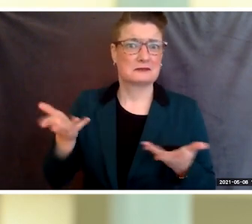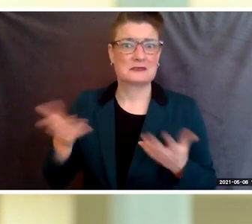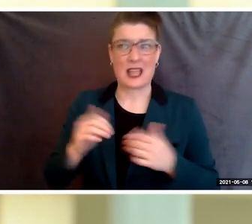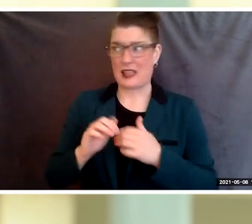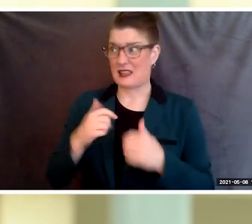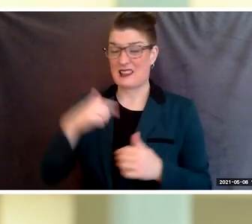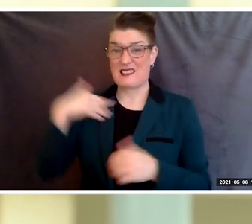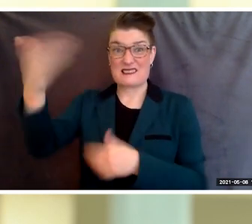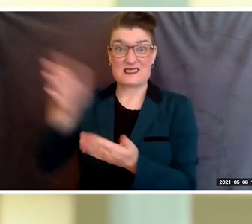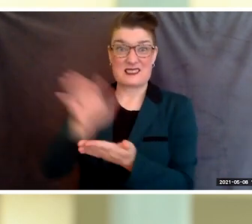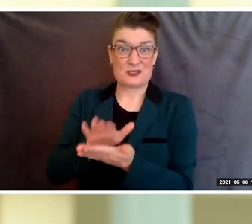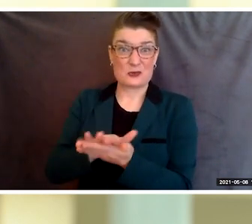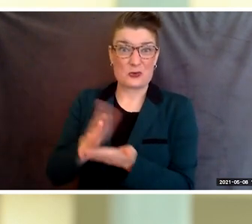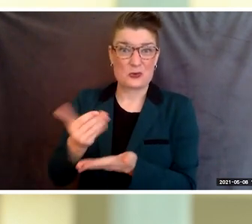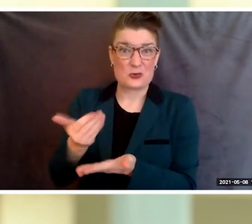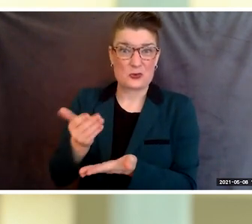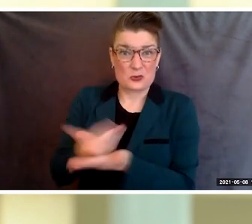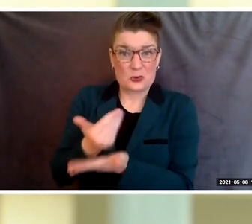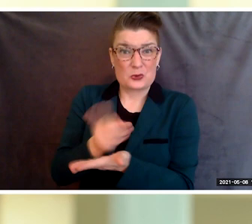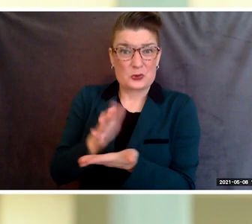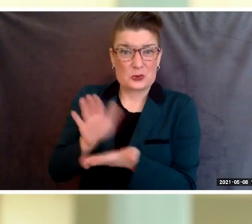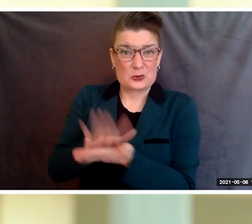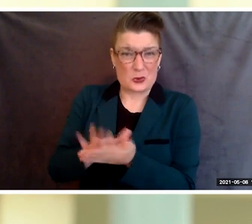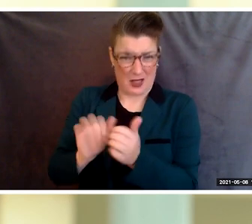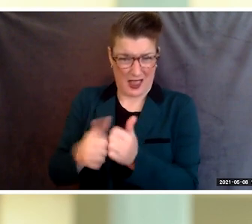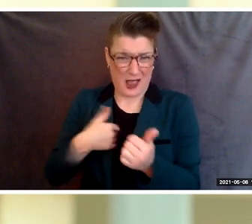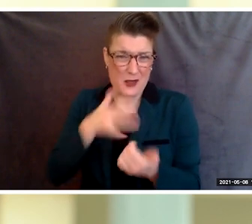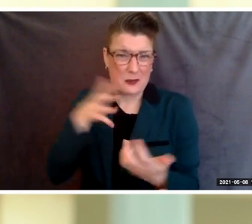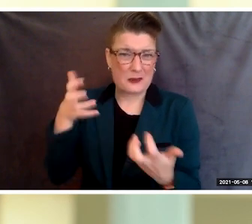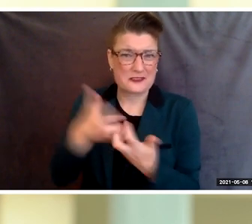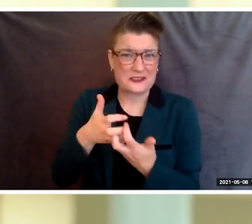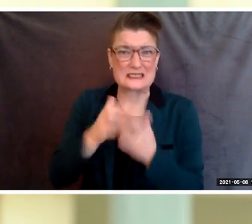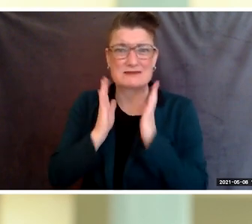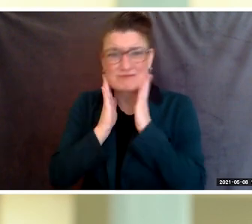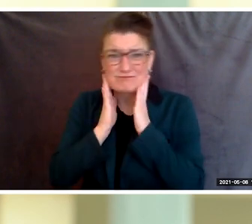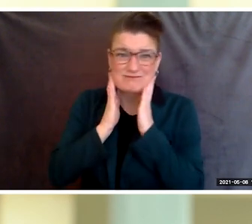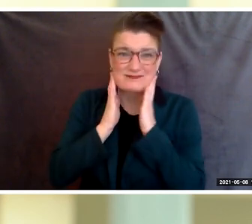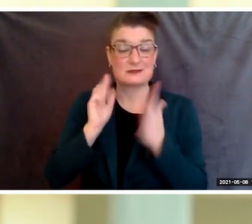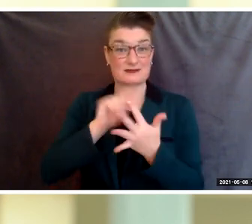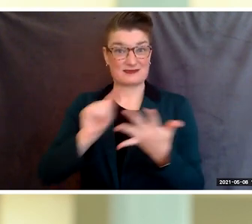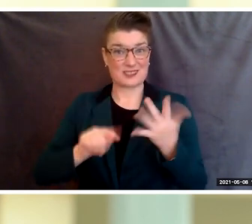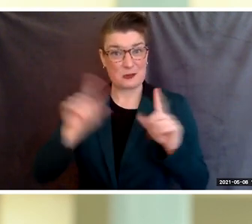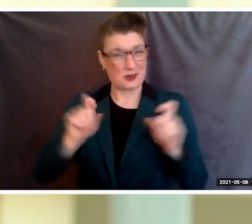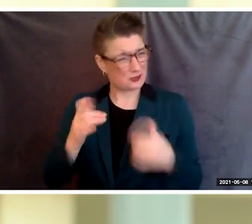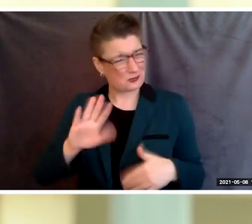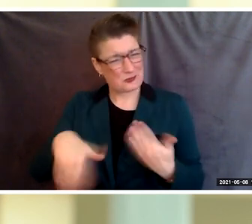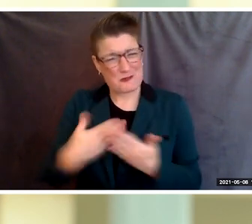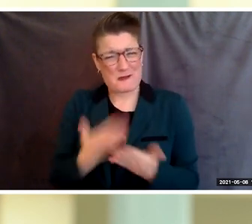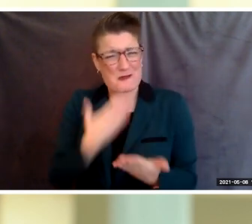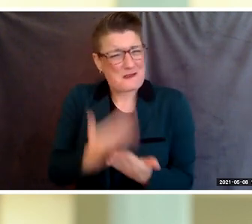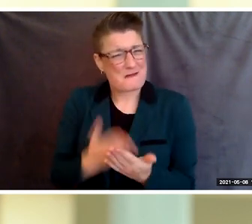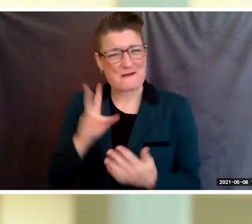I'm a new university? These are all valid questions. I'll tell you my answer,